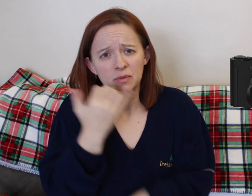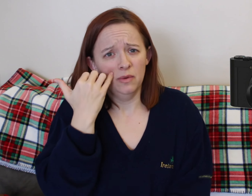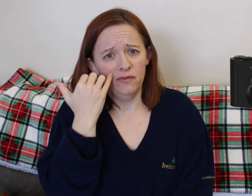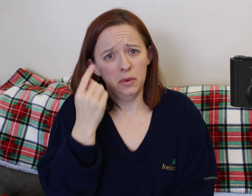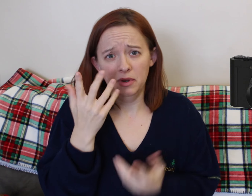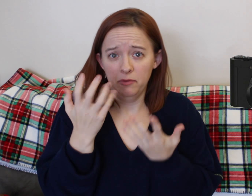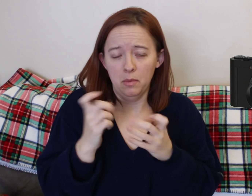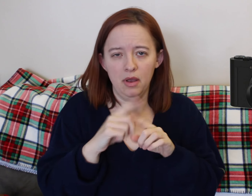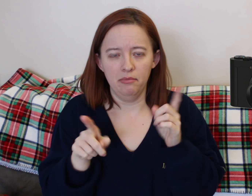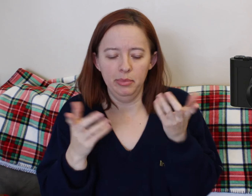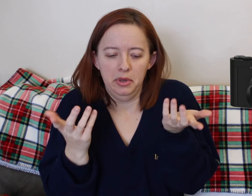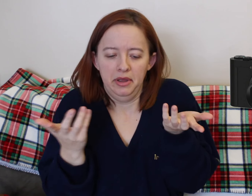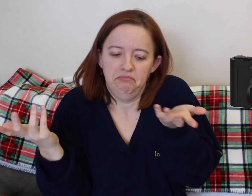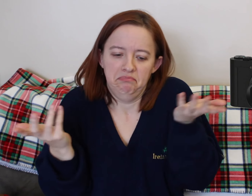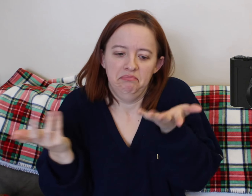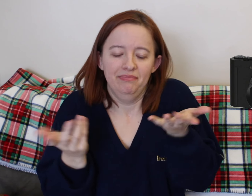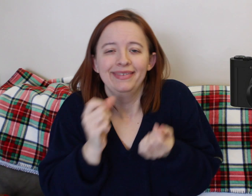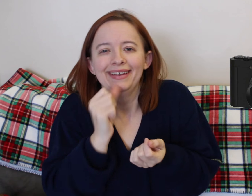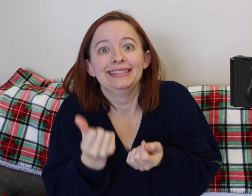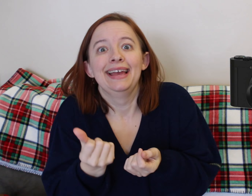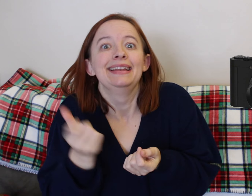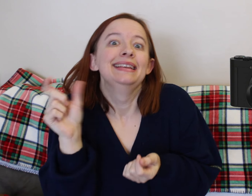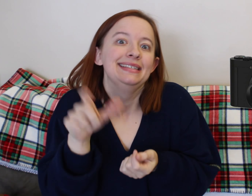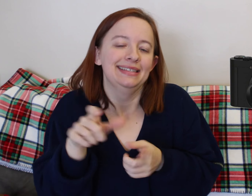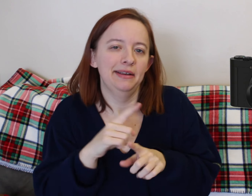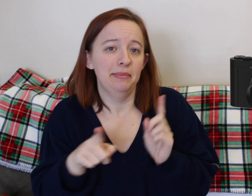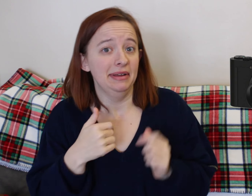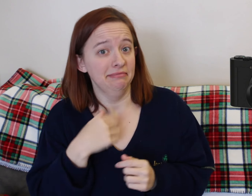I did bring our vlogging camera and the charger for that.